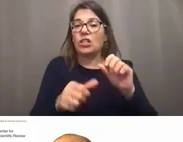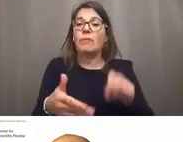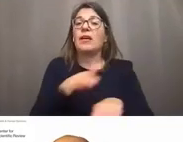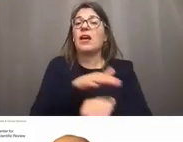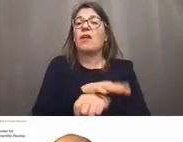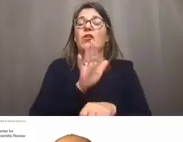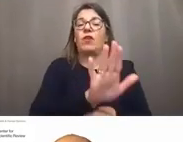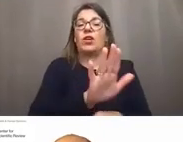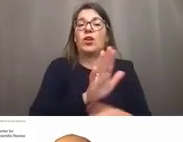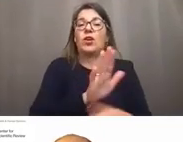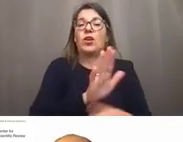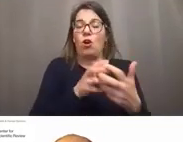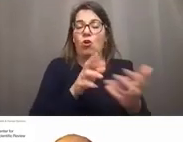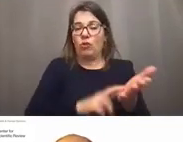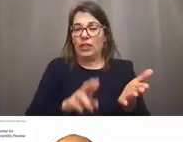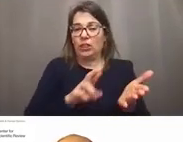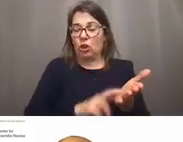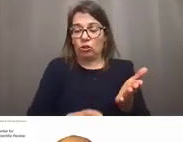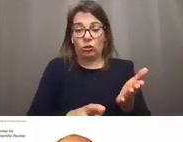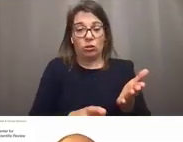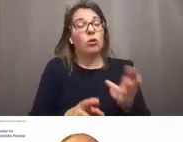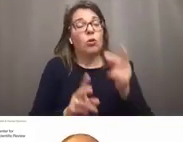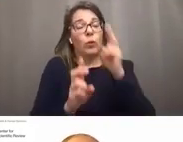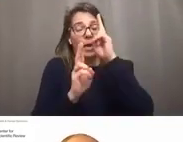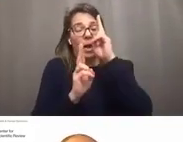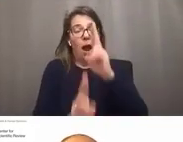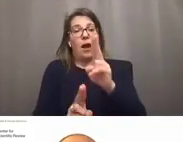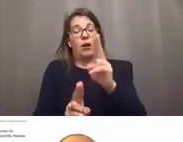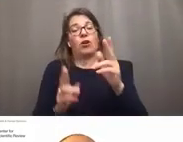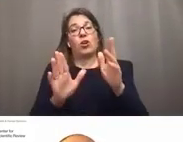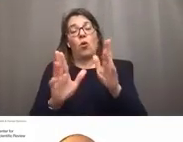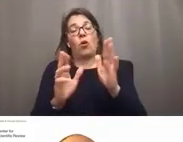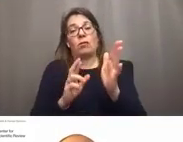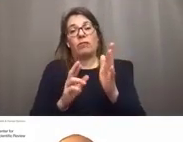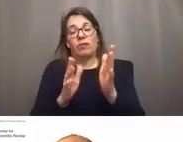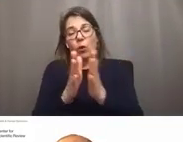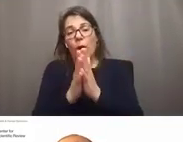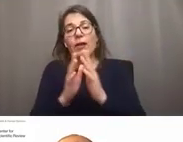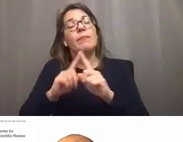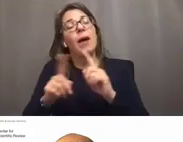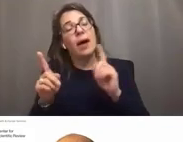We tried honoring your request, but it is of paramount importance that your application ends up in a study section